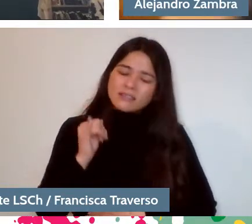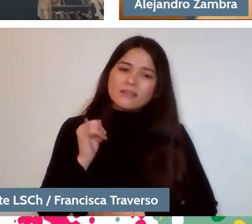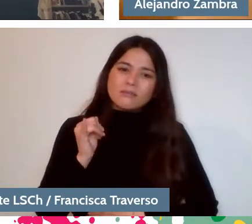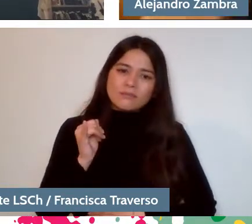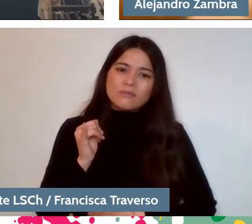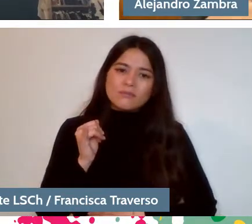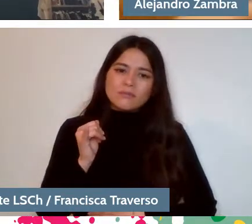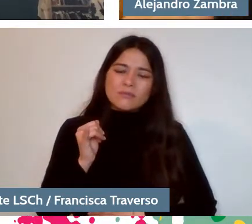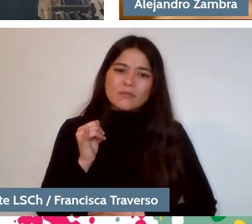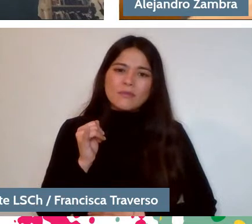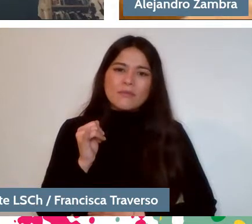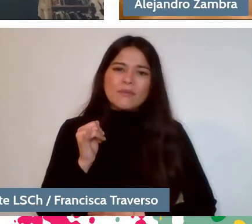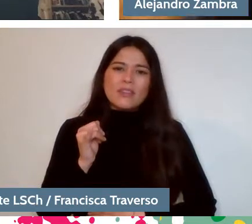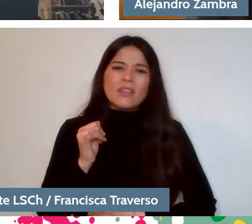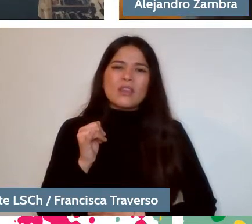in how to rehabilitate a conversation.